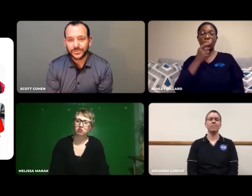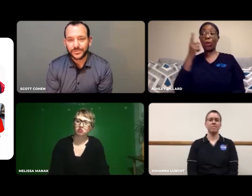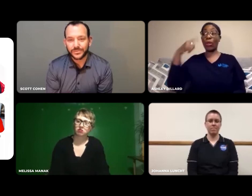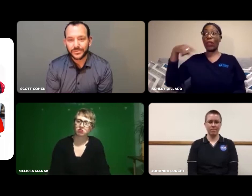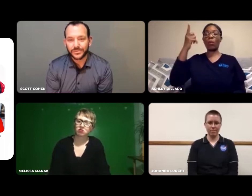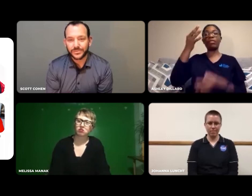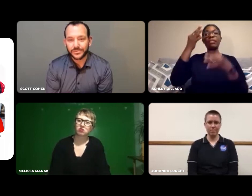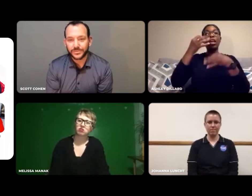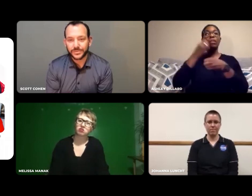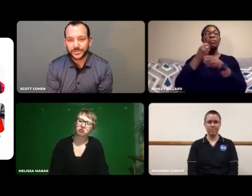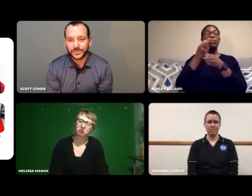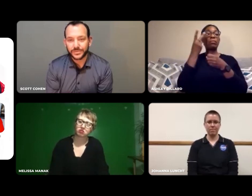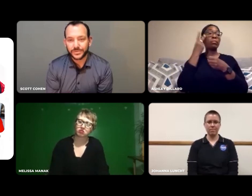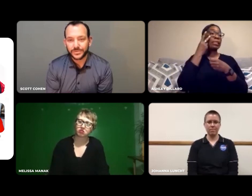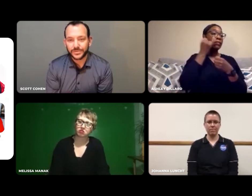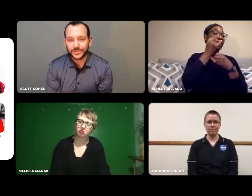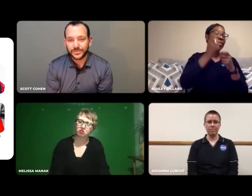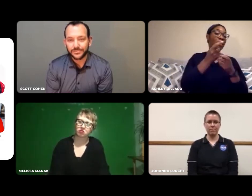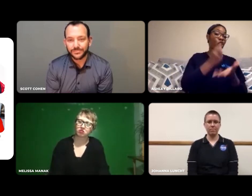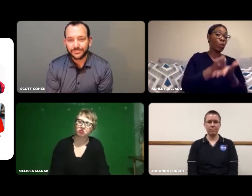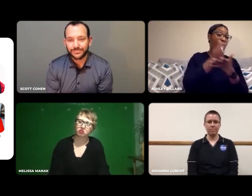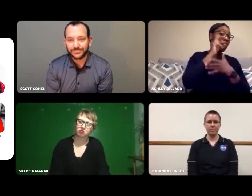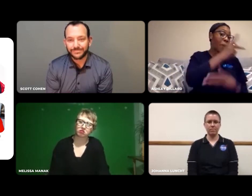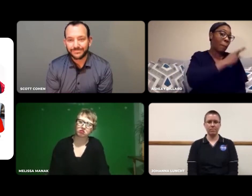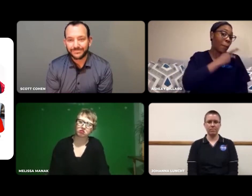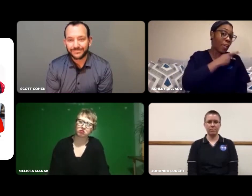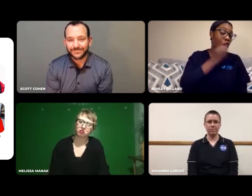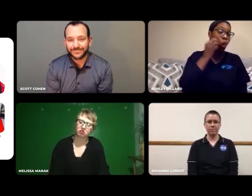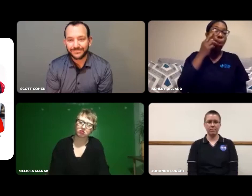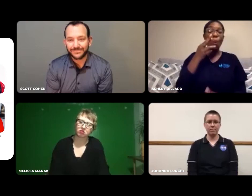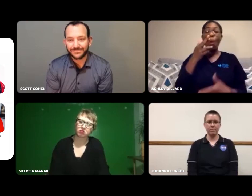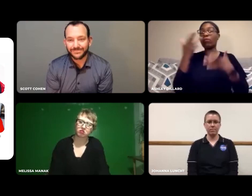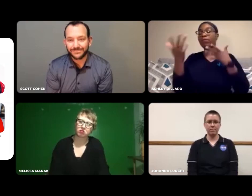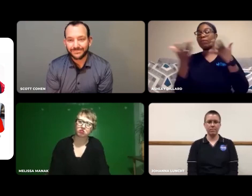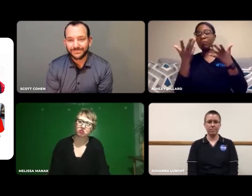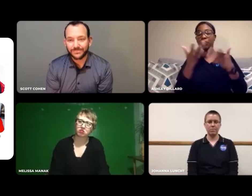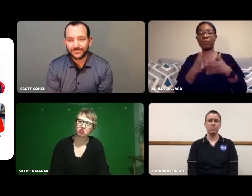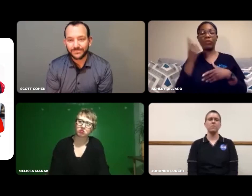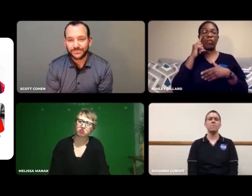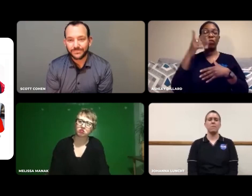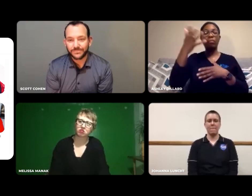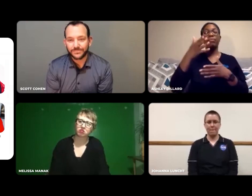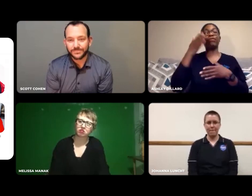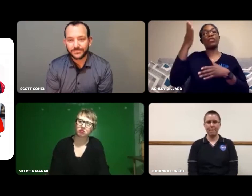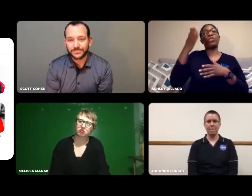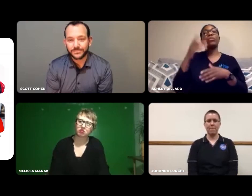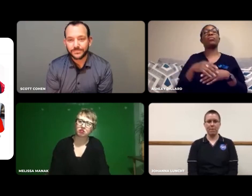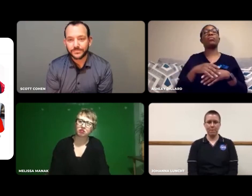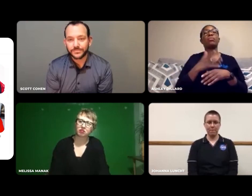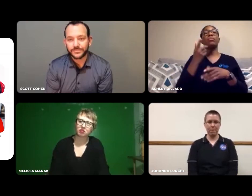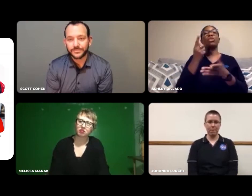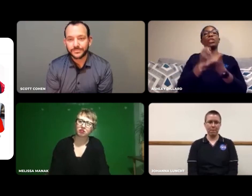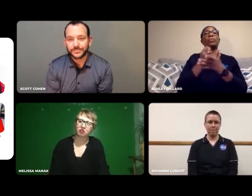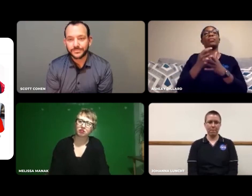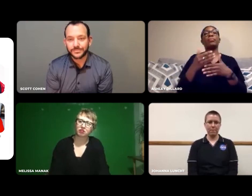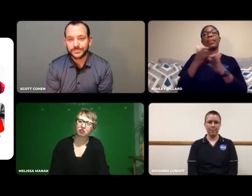They then see if there's a specific treatment for the patient.